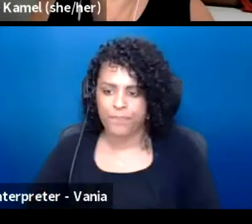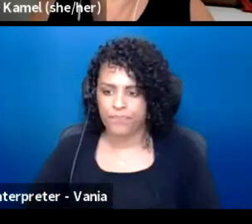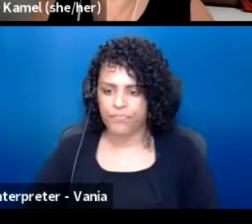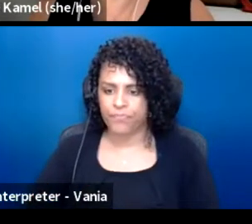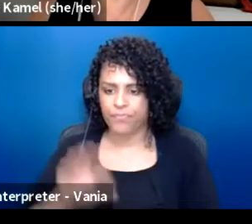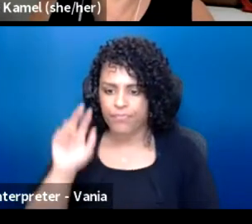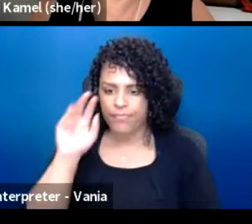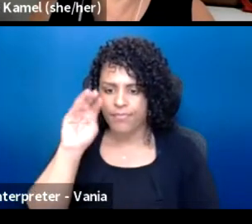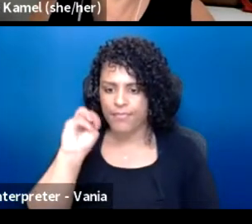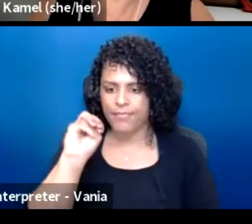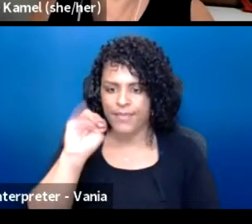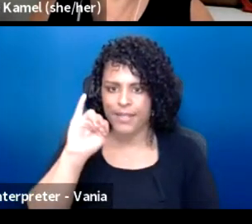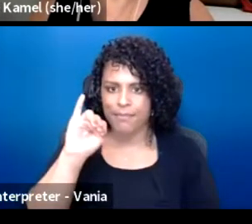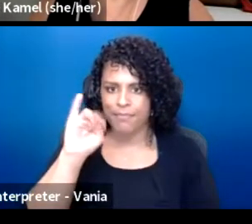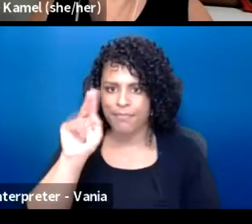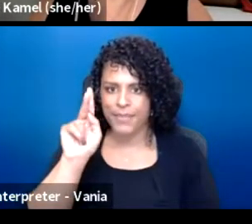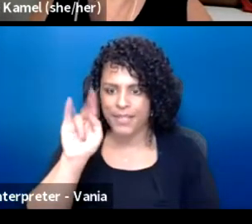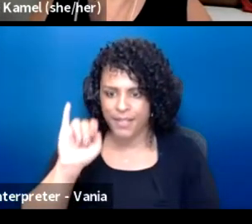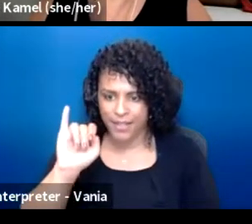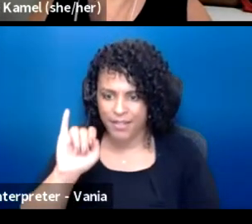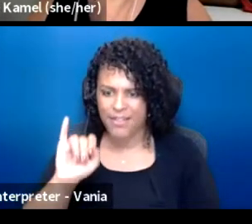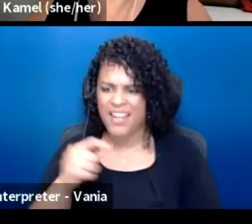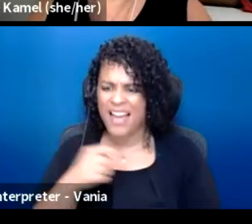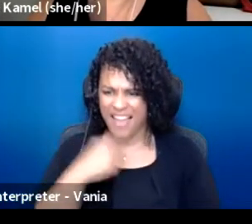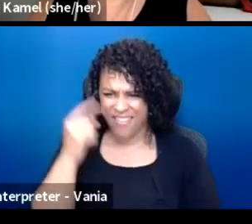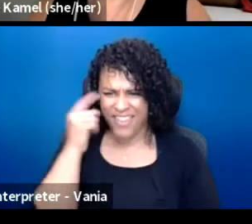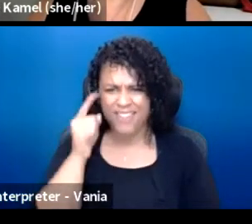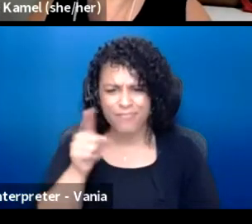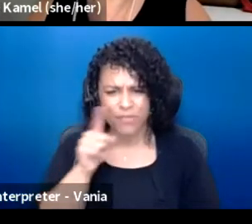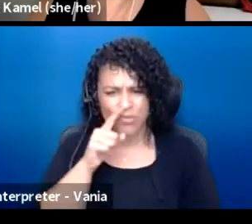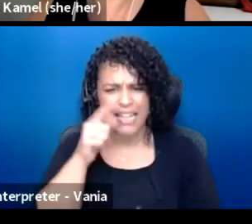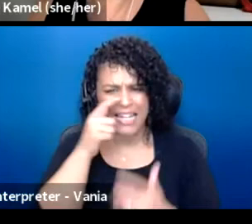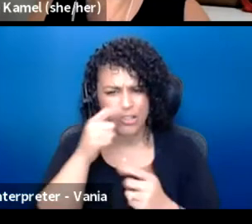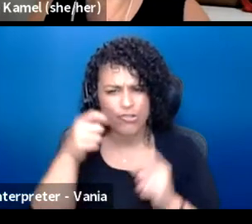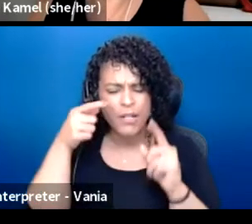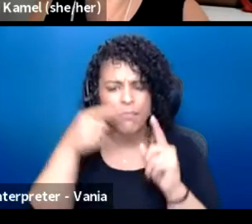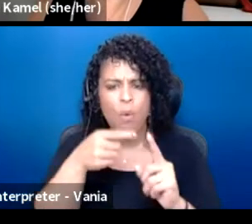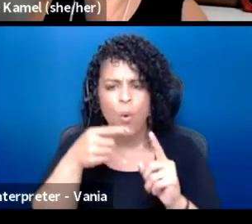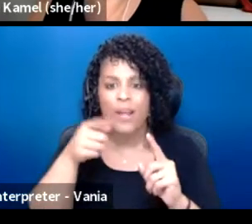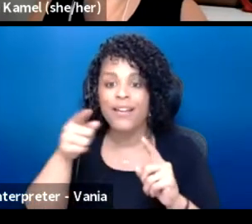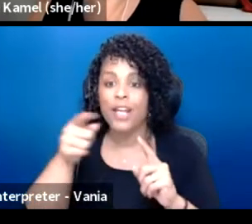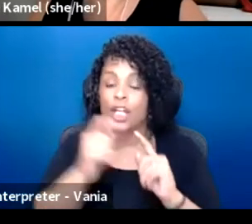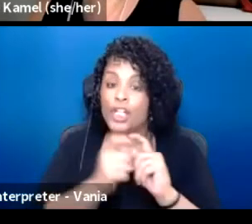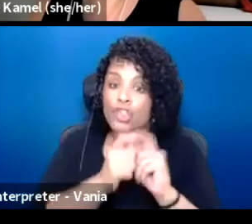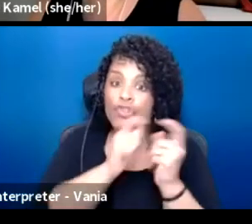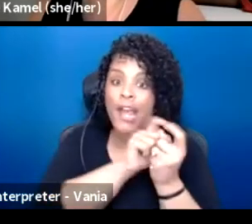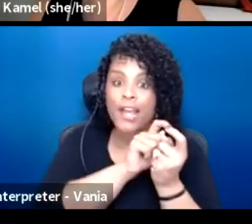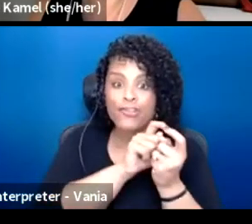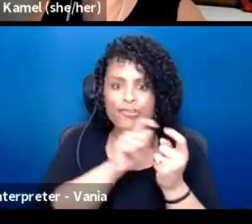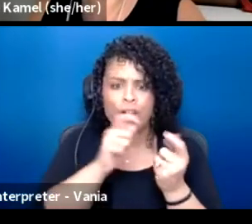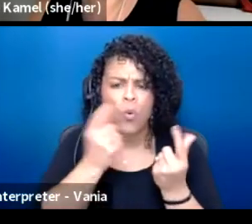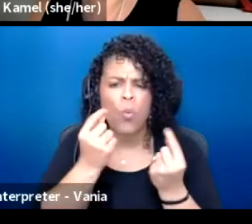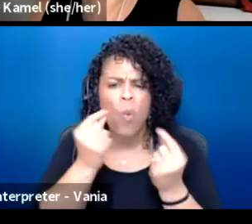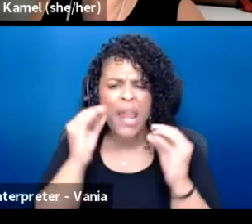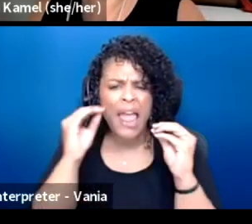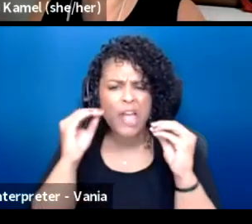I think you had a really interesting point about changing what education should look like.